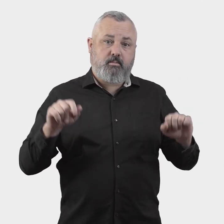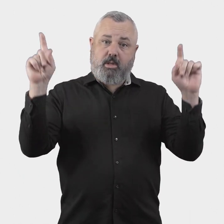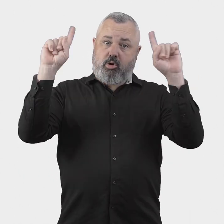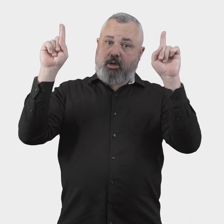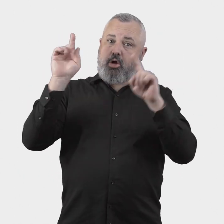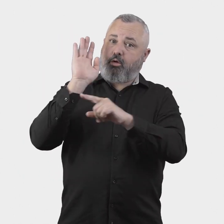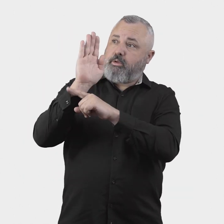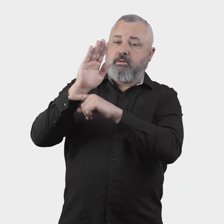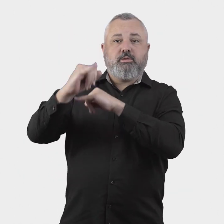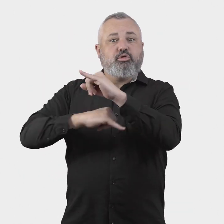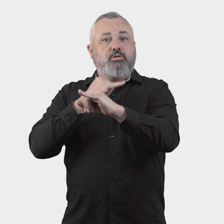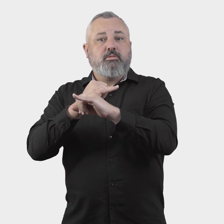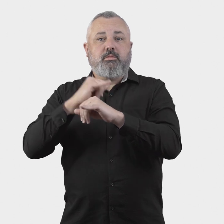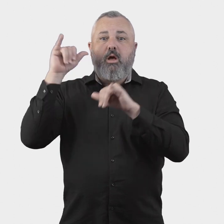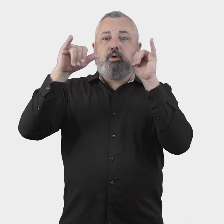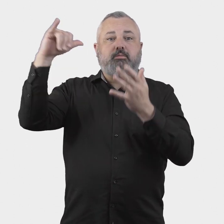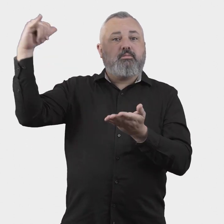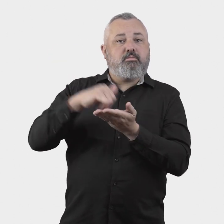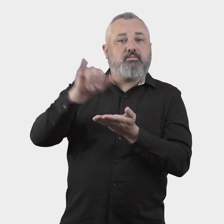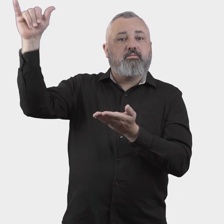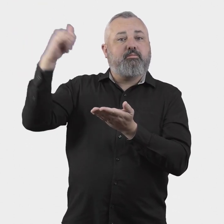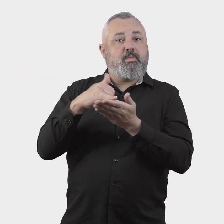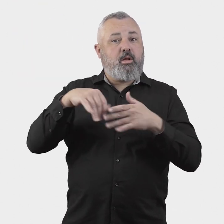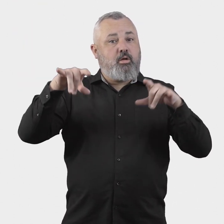Given that international airlines (when operating services departing from Australia) are required to comply with